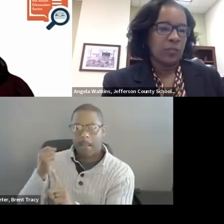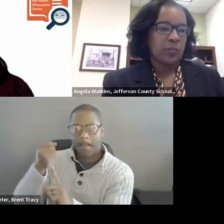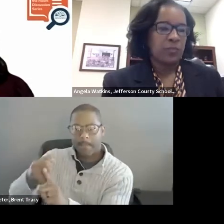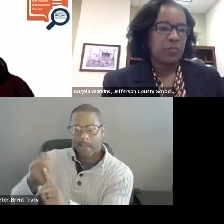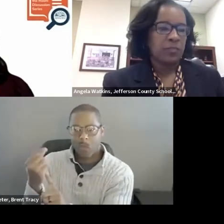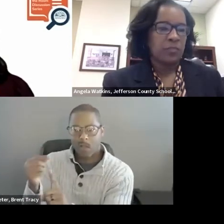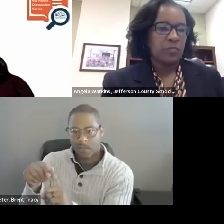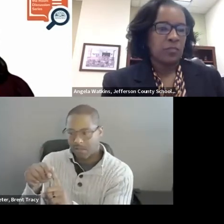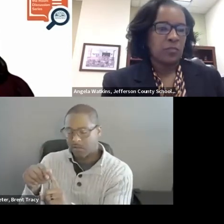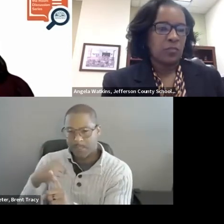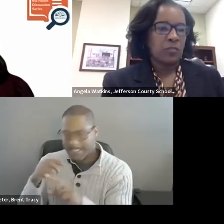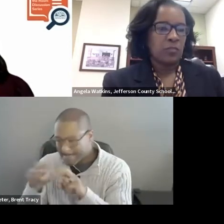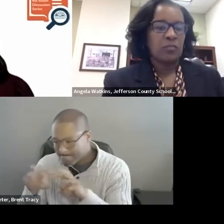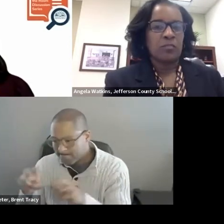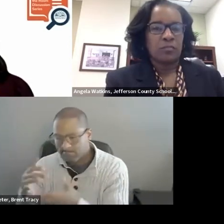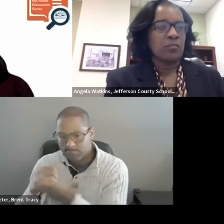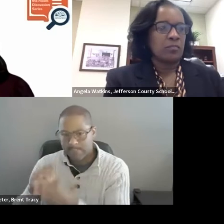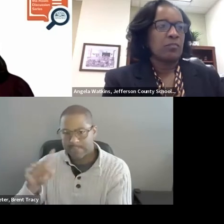tells us the "why" something is or isn't working.